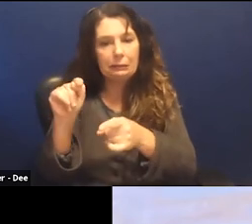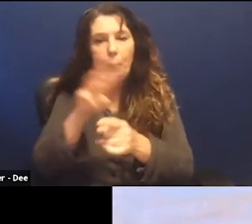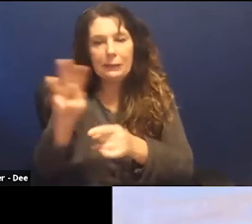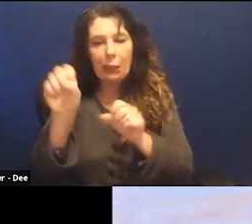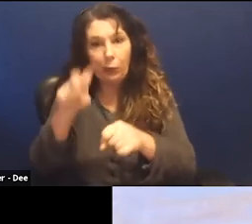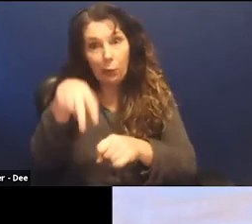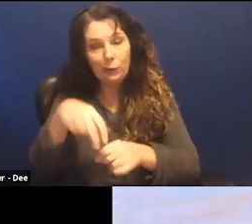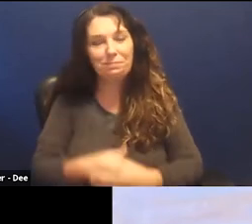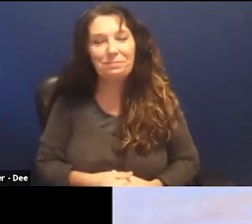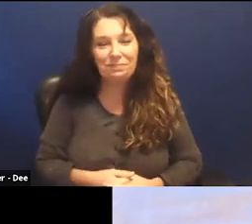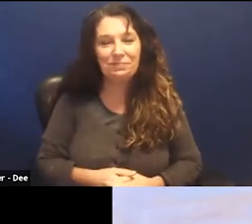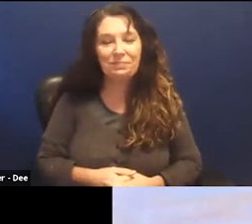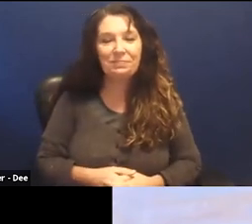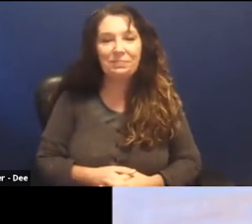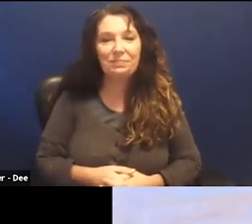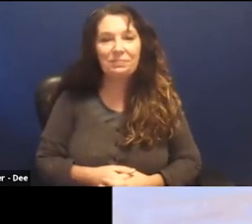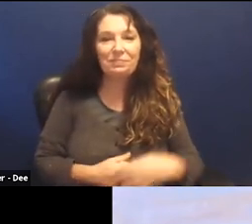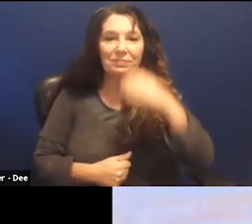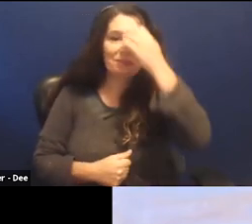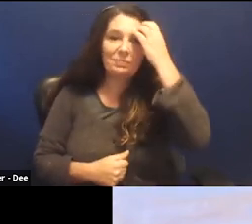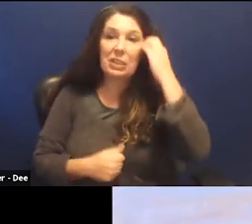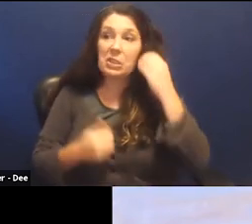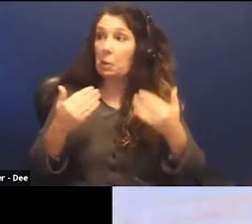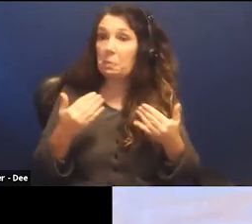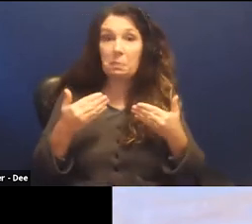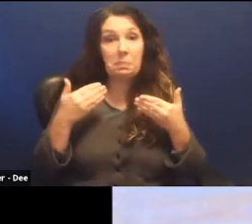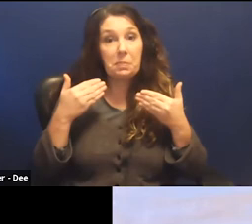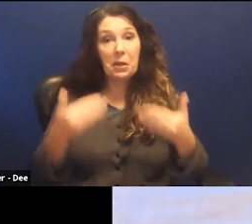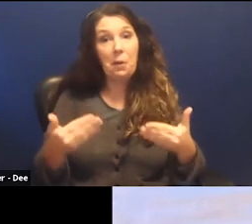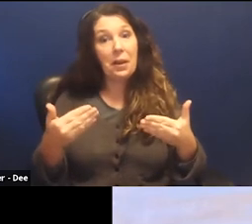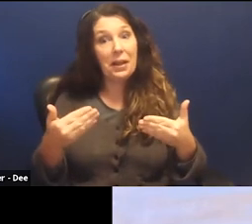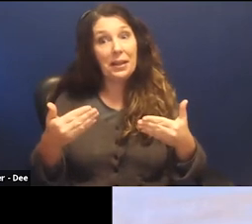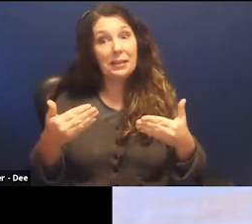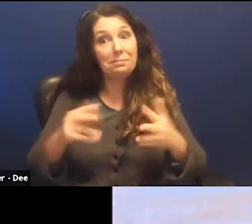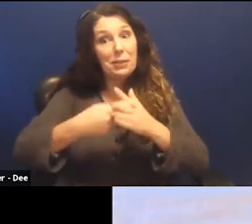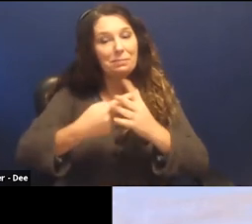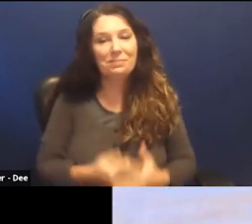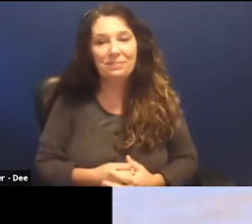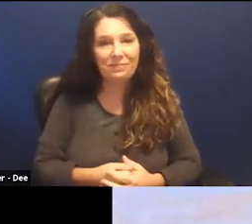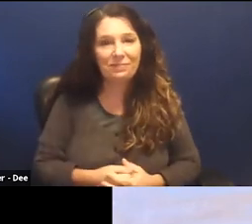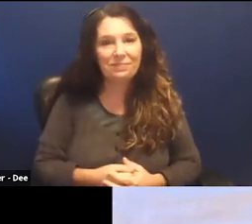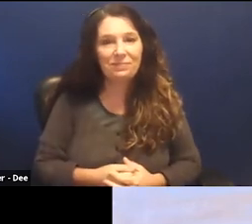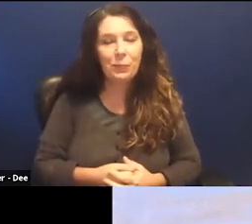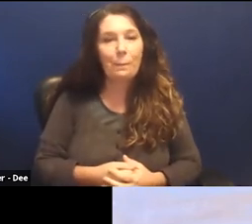So I think without further ado, we will just jump right in.